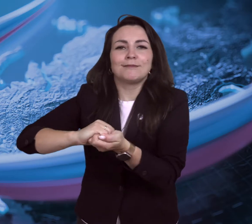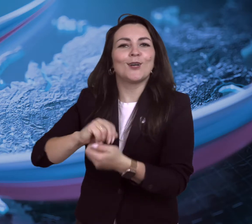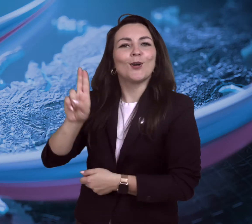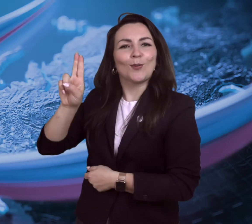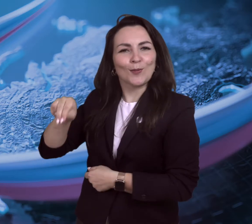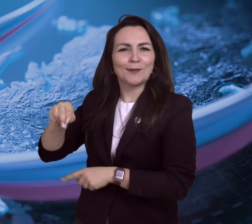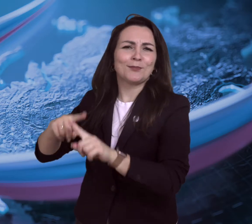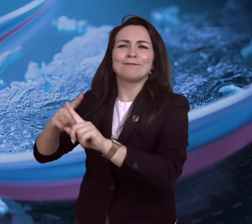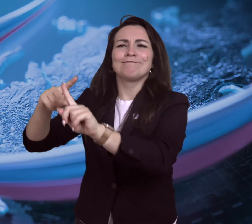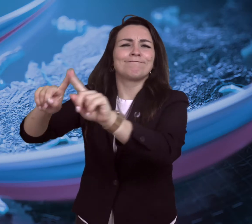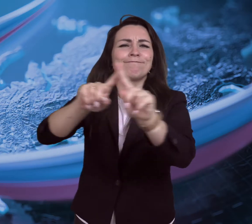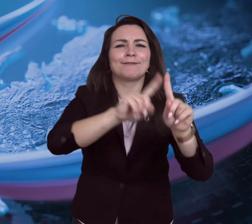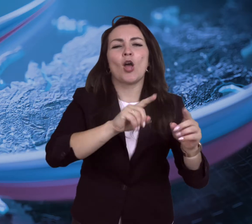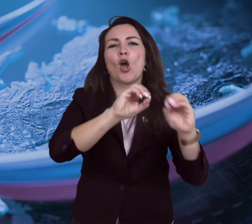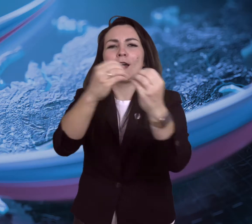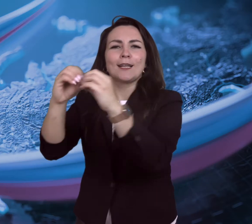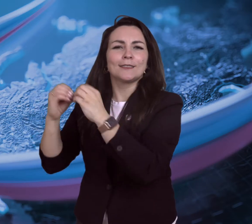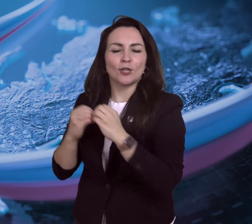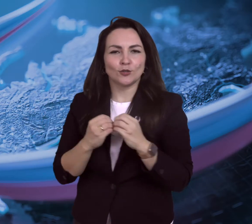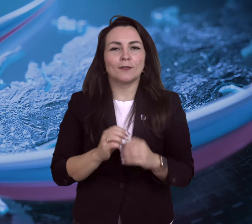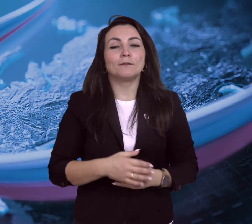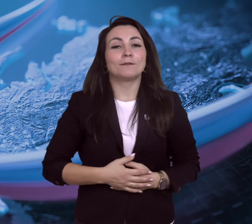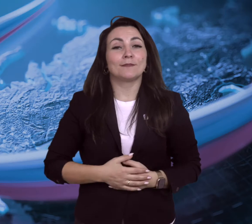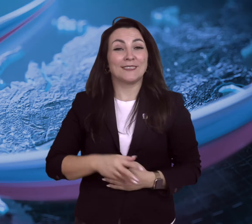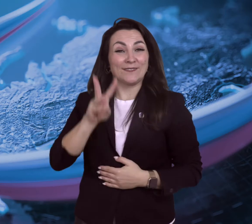working in close cooperation with the UN and other organizations.